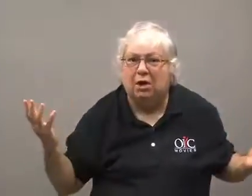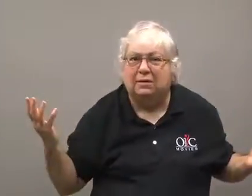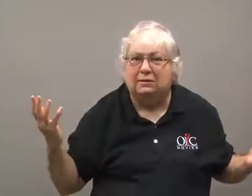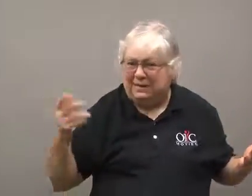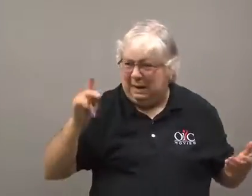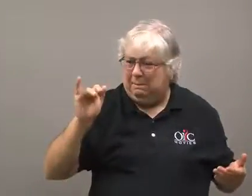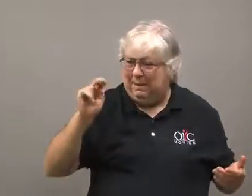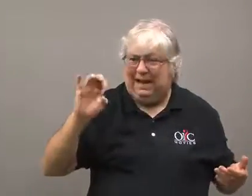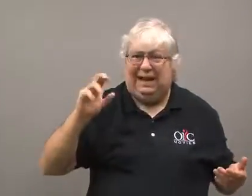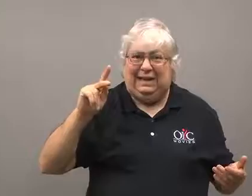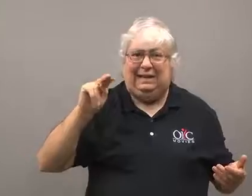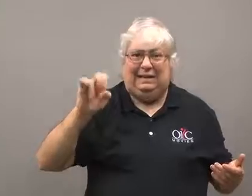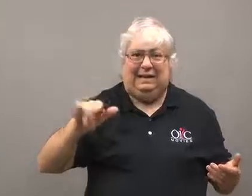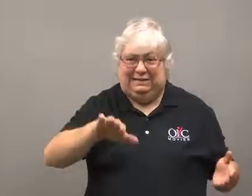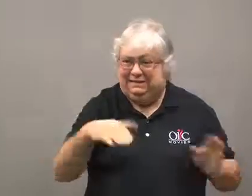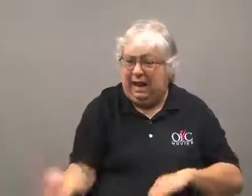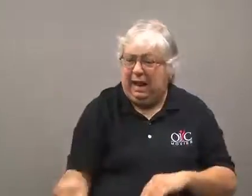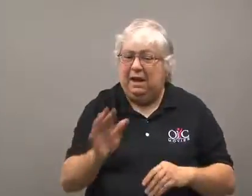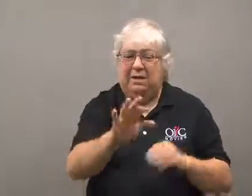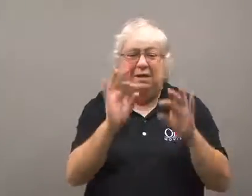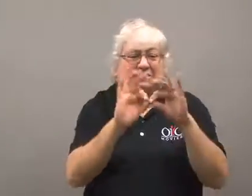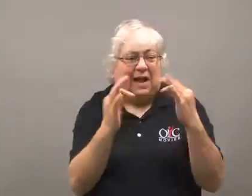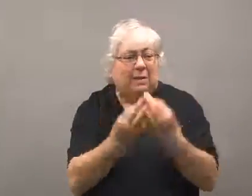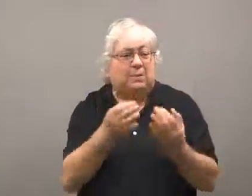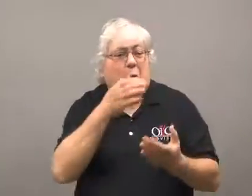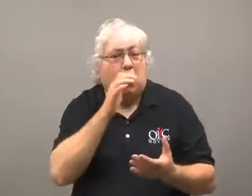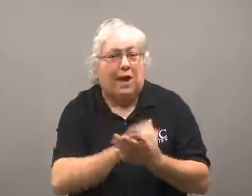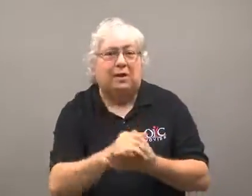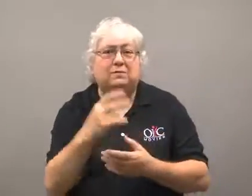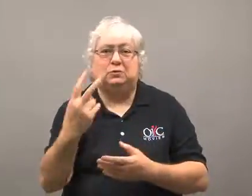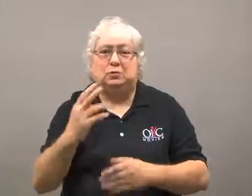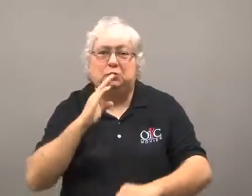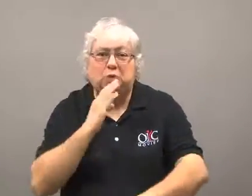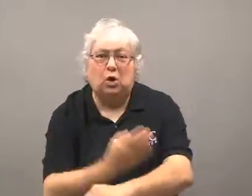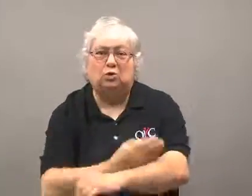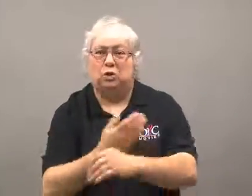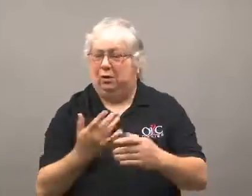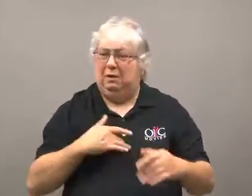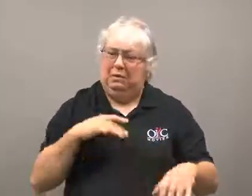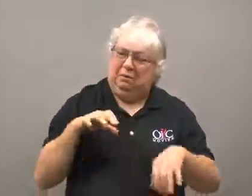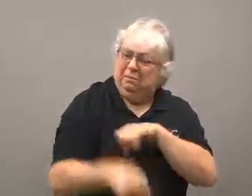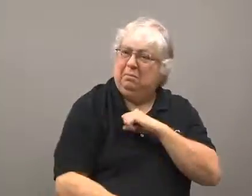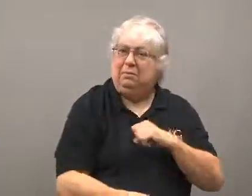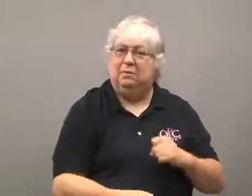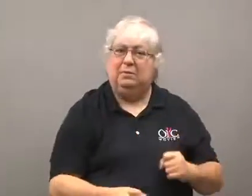Pinckney was dead, and his wife and two daughters were heartbroken.